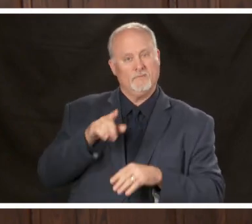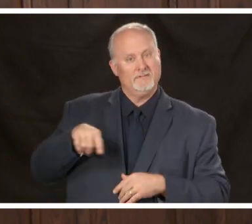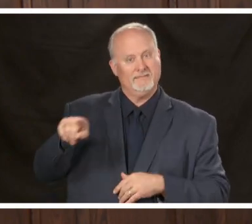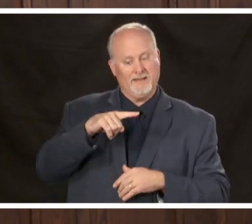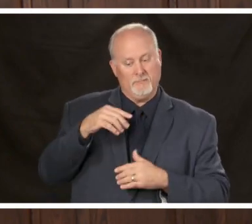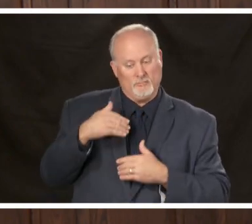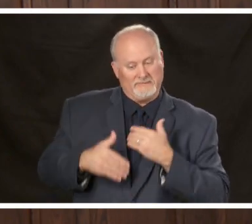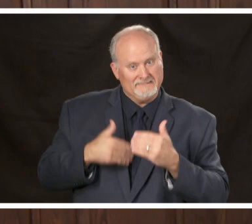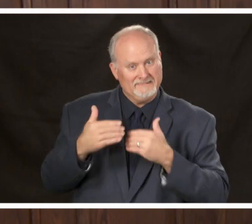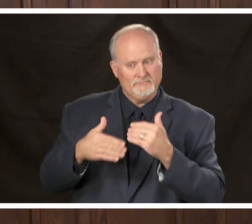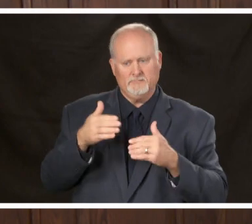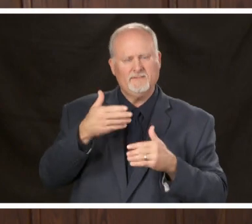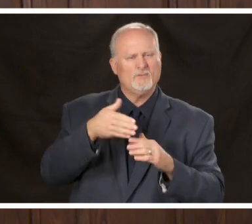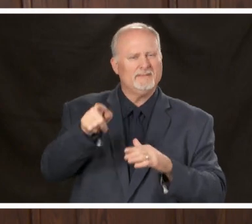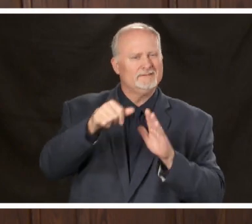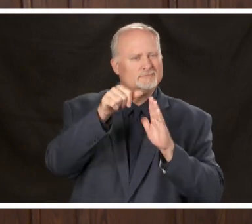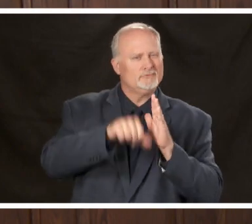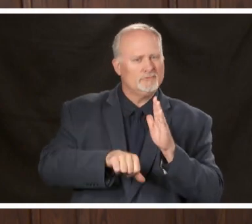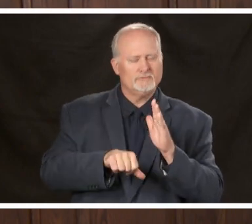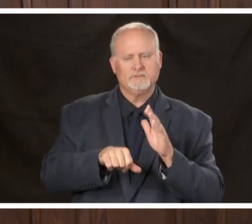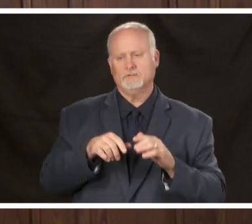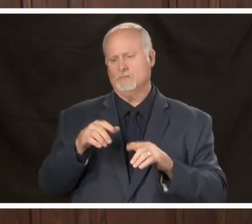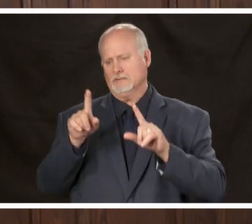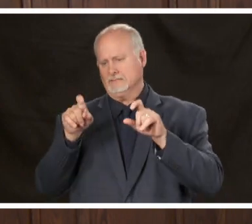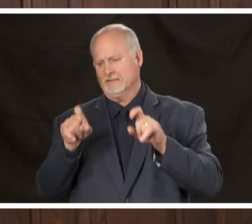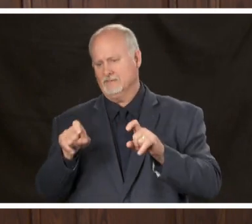that we know whether or not they're infected with COVID-19 prior to